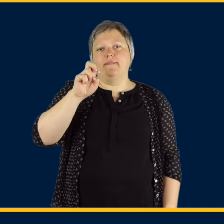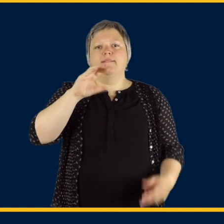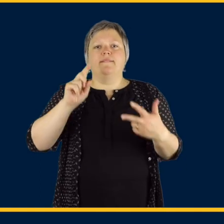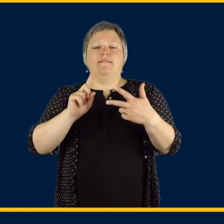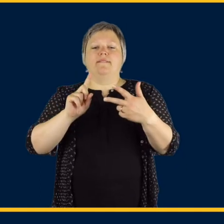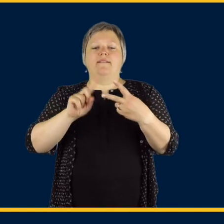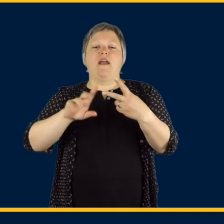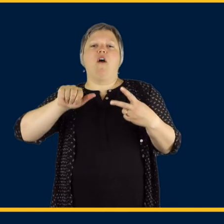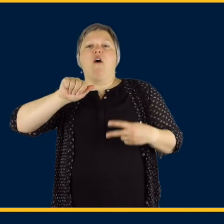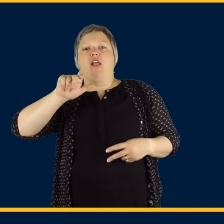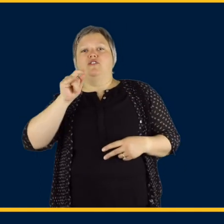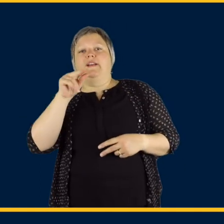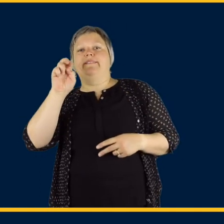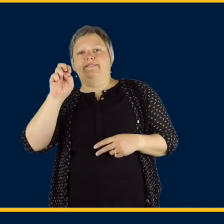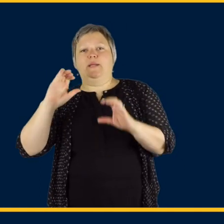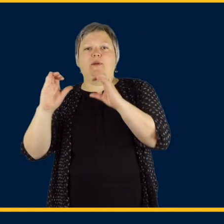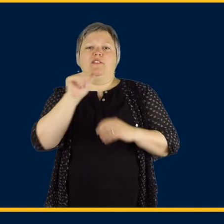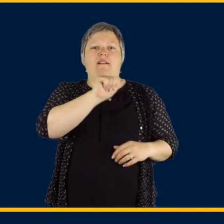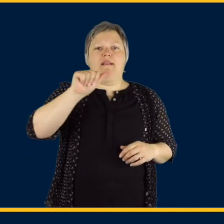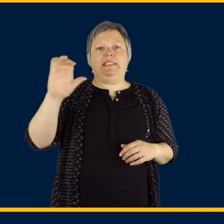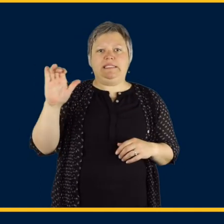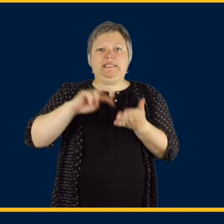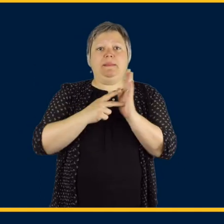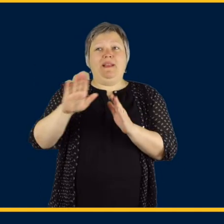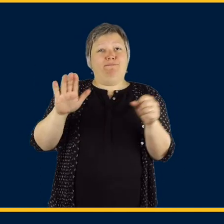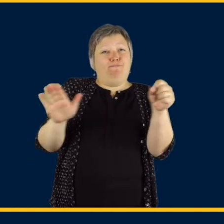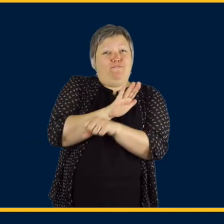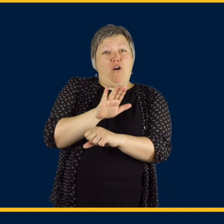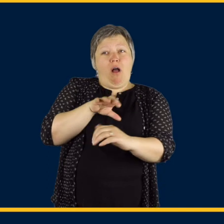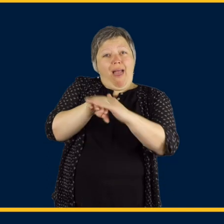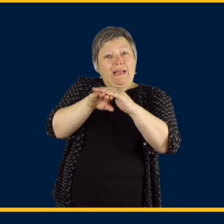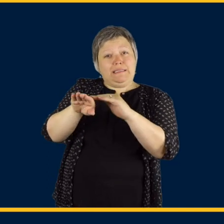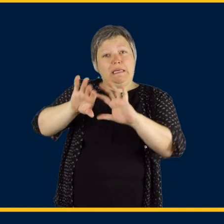when traditional language forms are not fully meeting a student's needs.